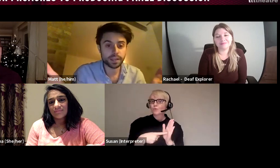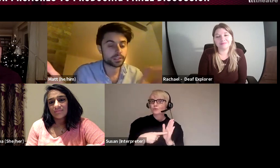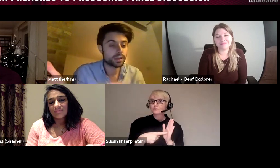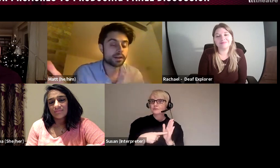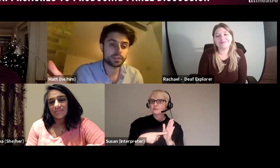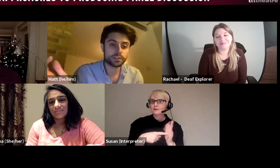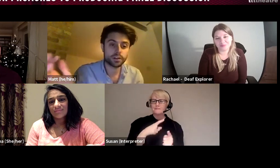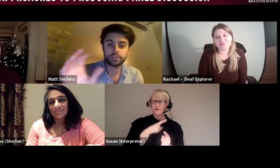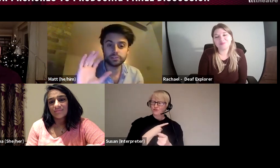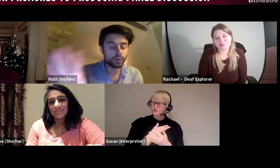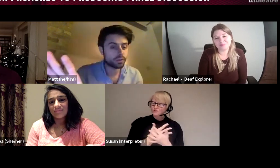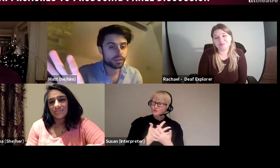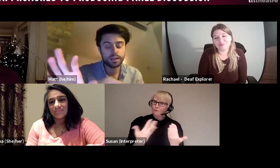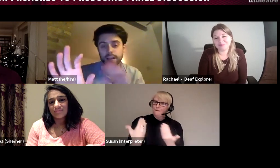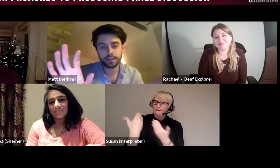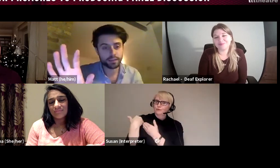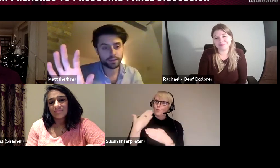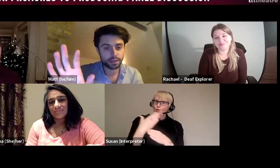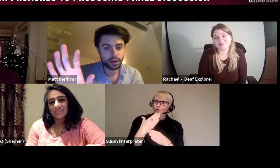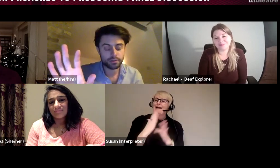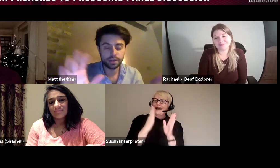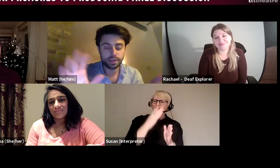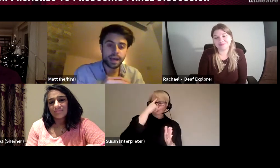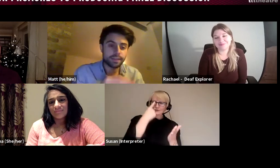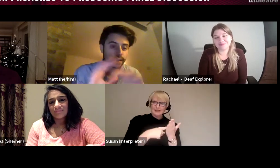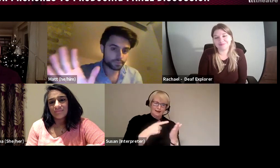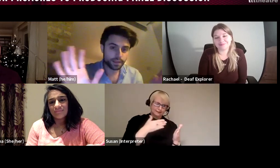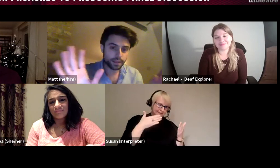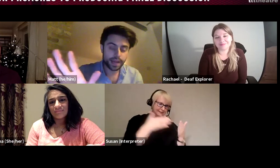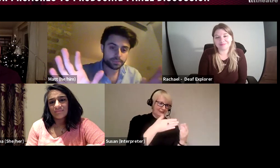so you have to decide to do one thing and let the other thing go and that has to be